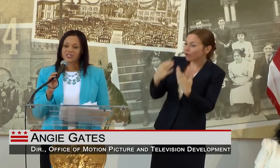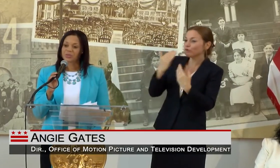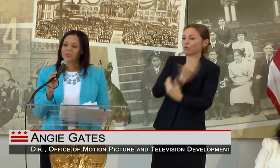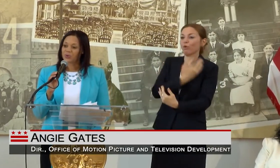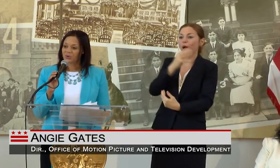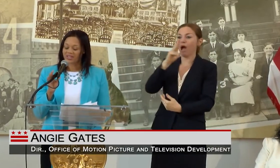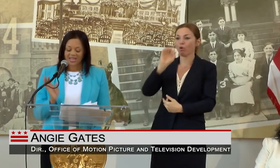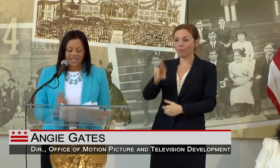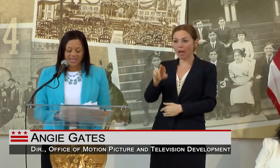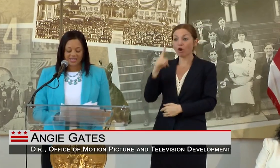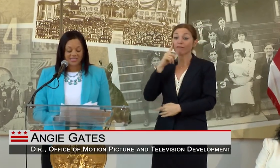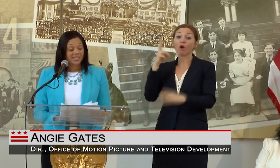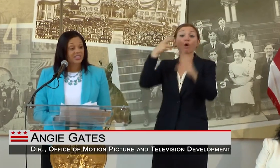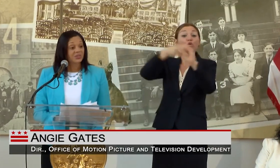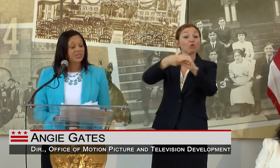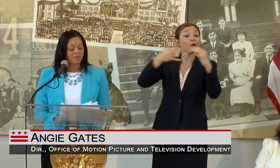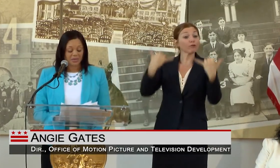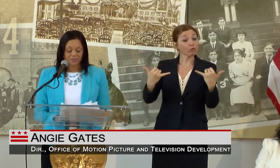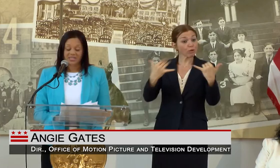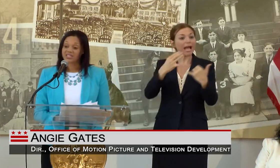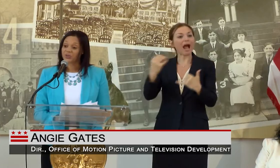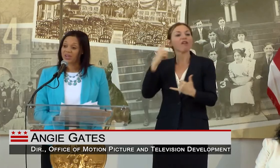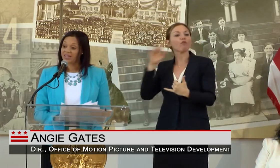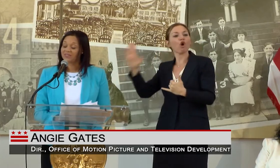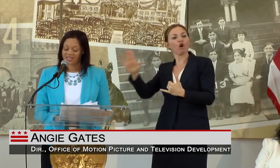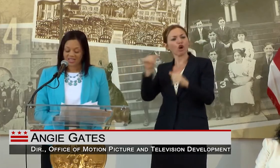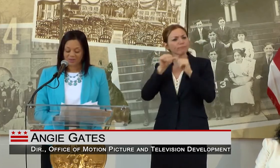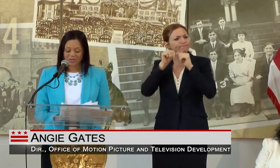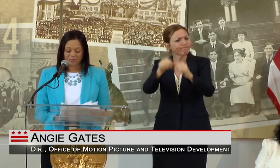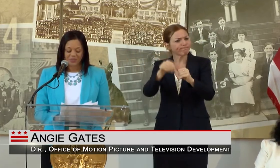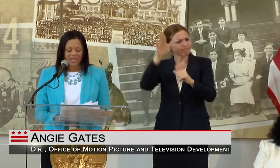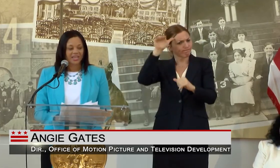SUPPORT AND CONTINUED COMMITMENT TO CREATIVE ECONOMY AND IN